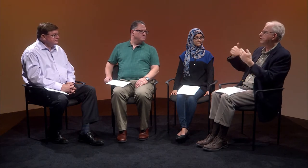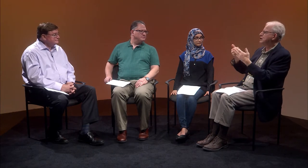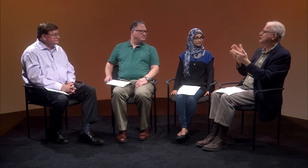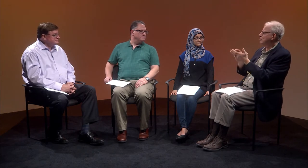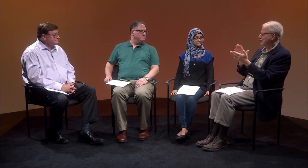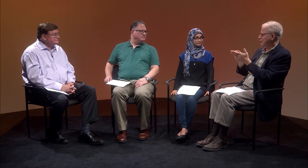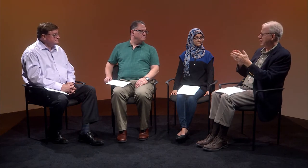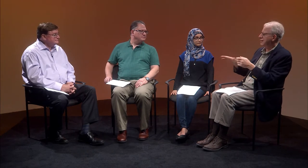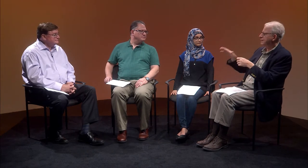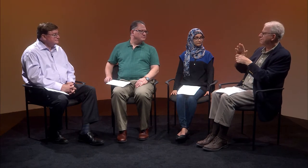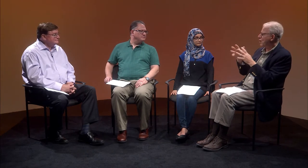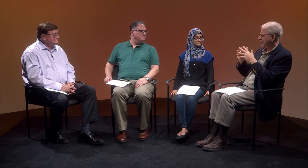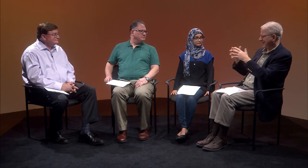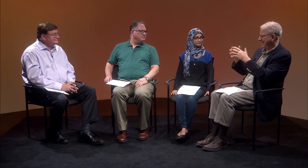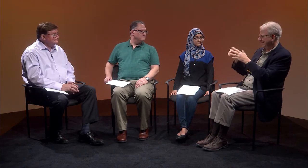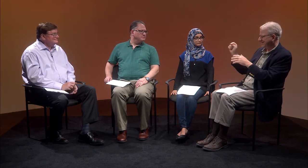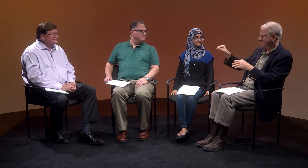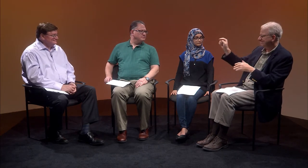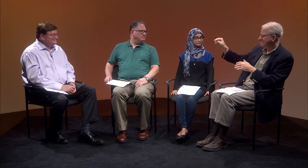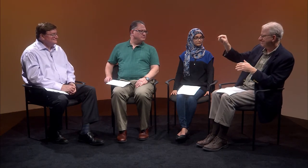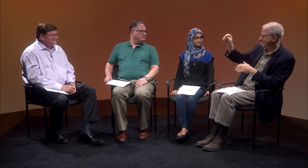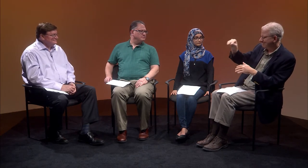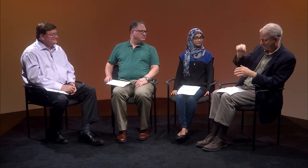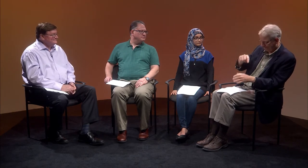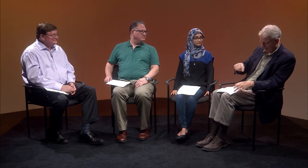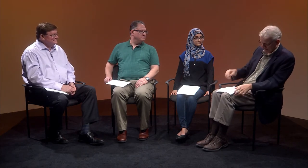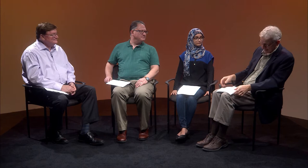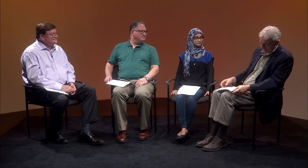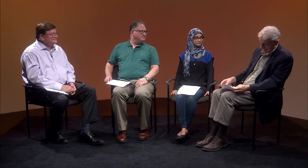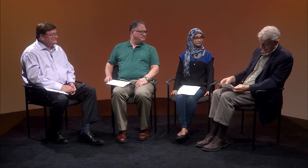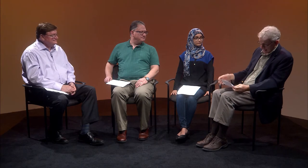and it spread throughout other schools in the area.